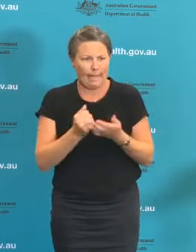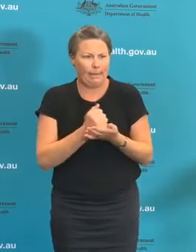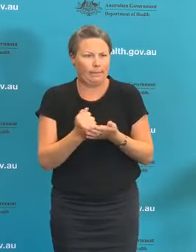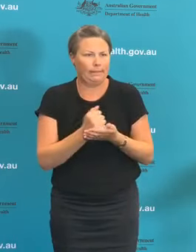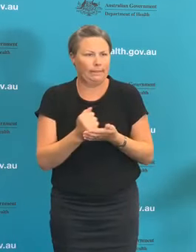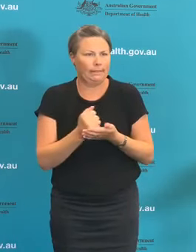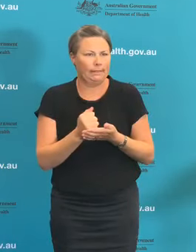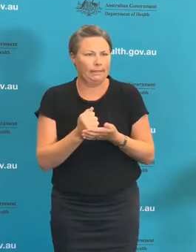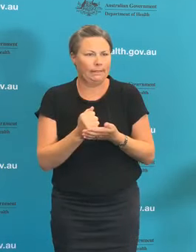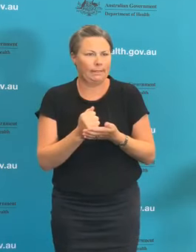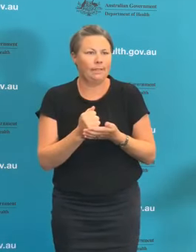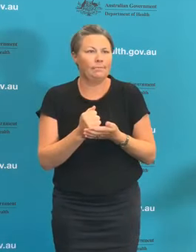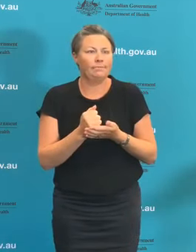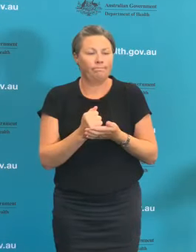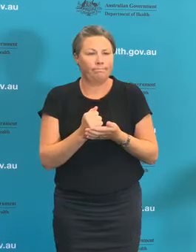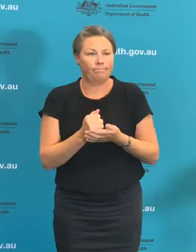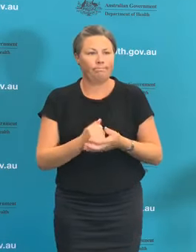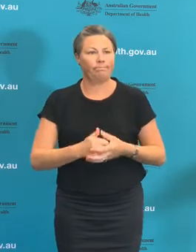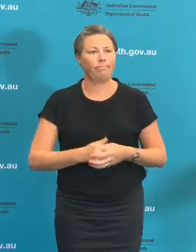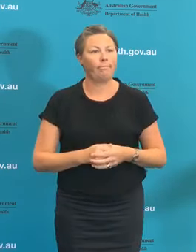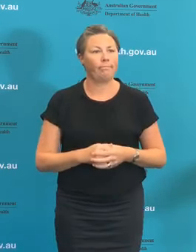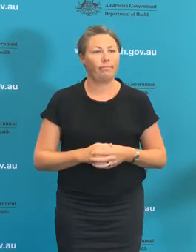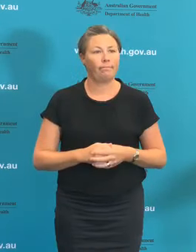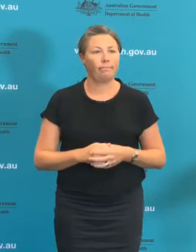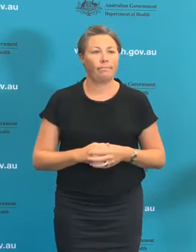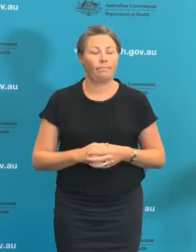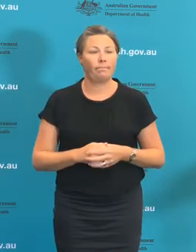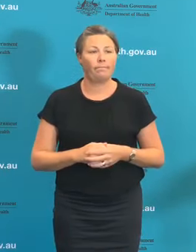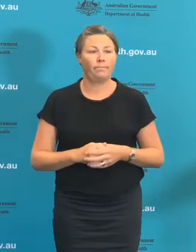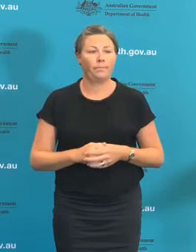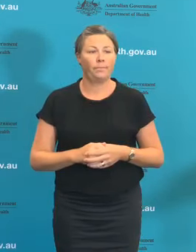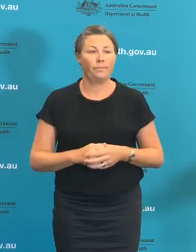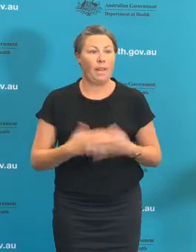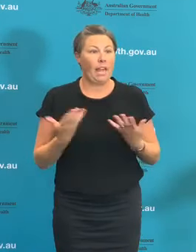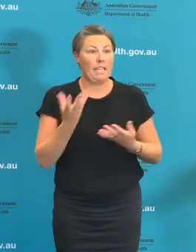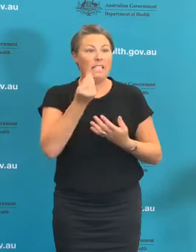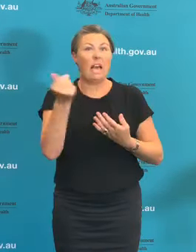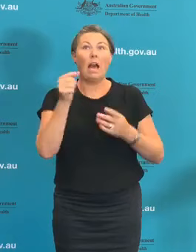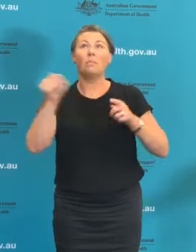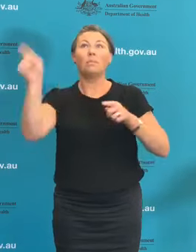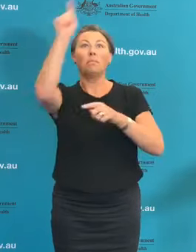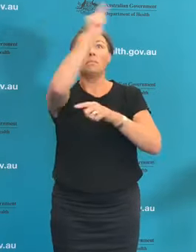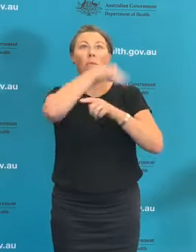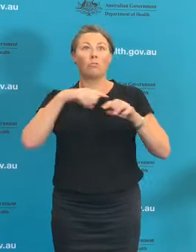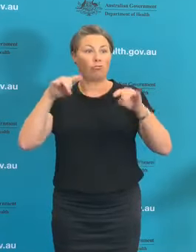know, there are some states that have reported zero new cases for several days